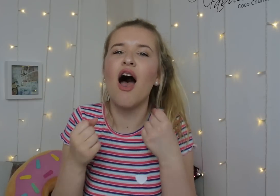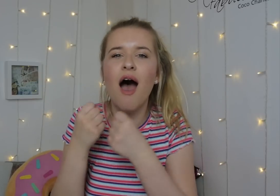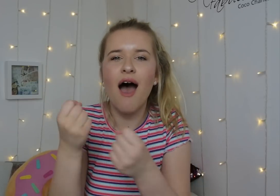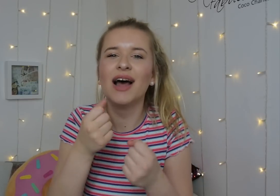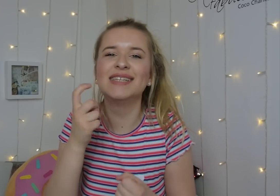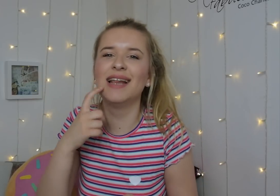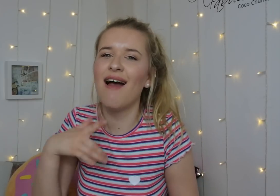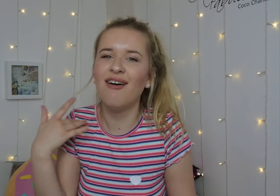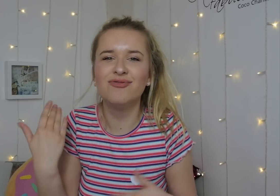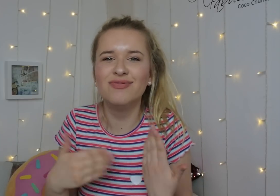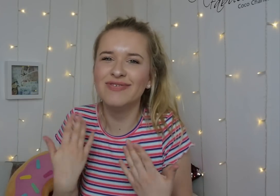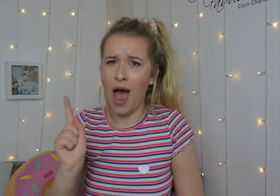having a car makes my life easier.